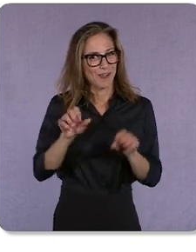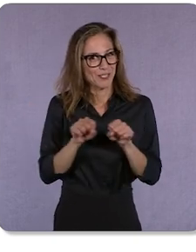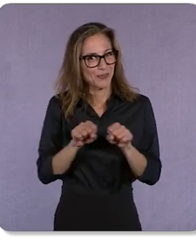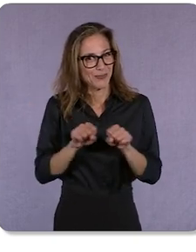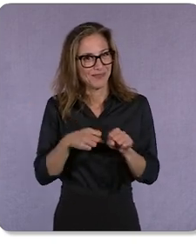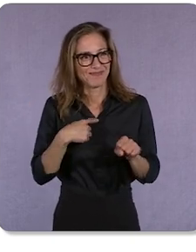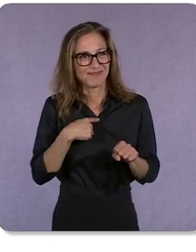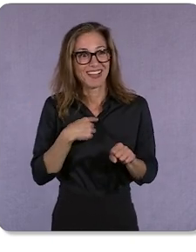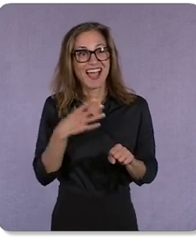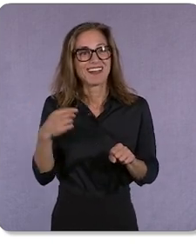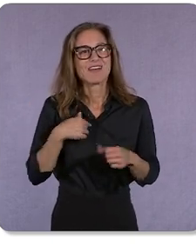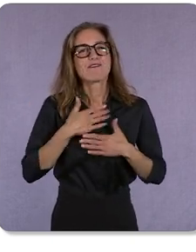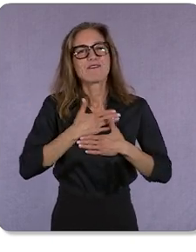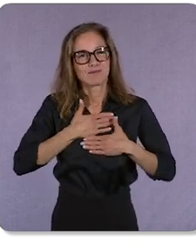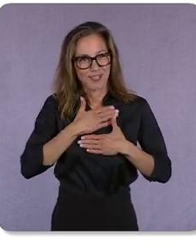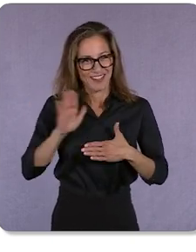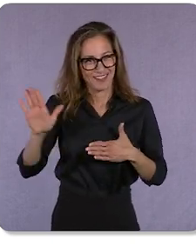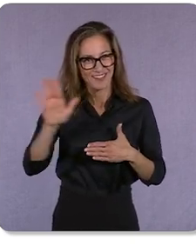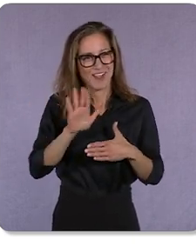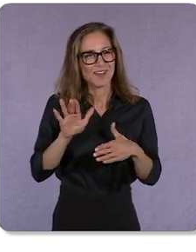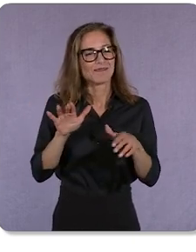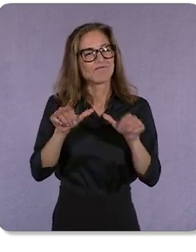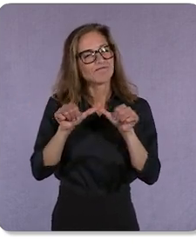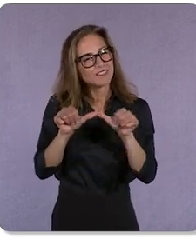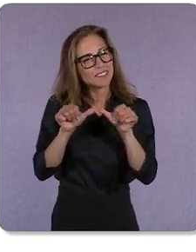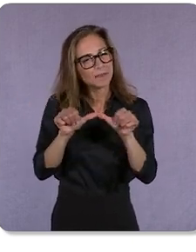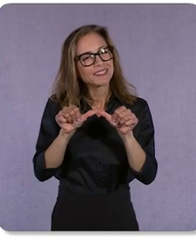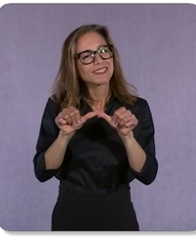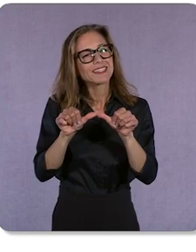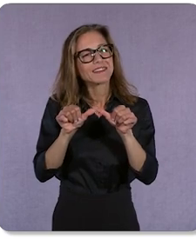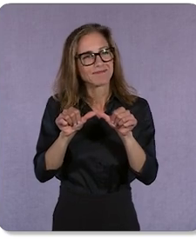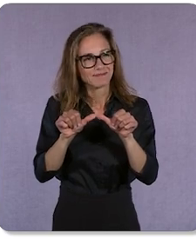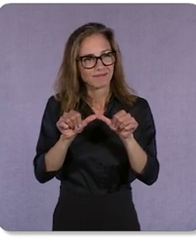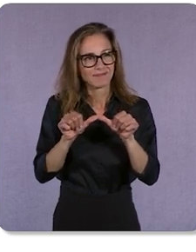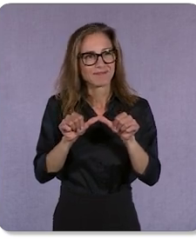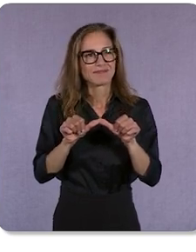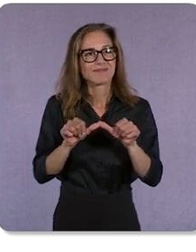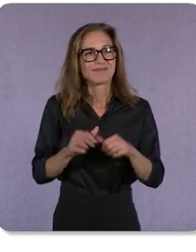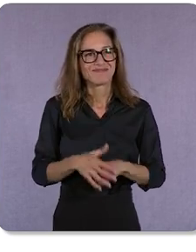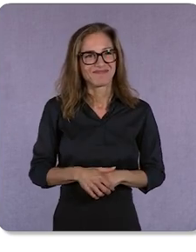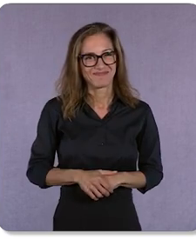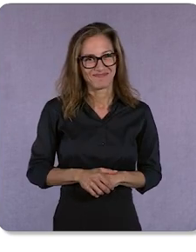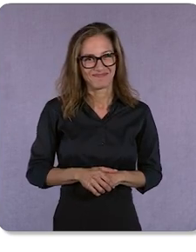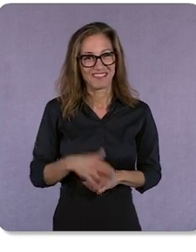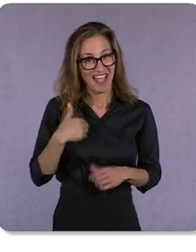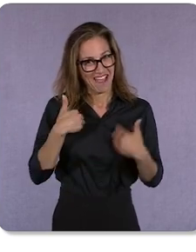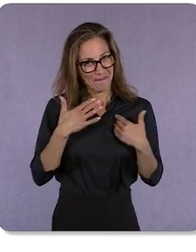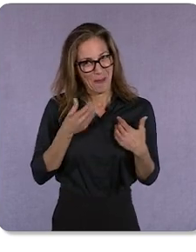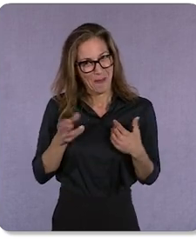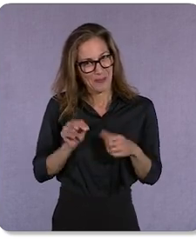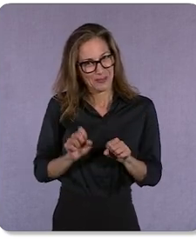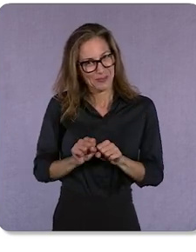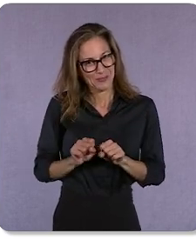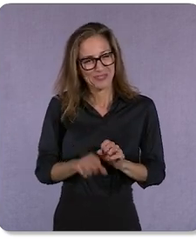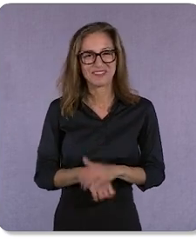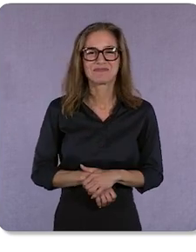sustainability mission that I had to have my own pair Ok, so now to walk you through an exciting new